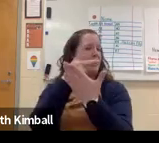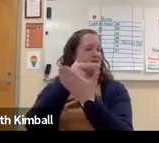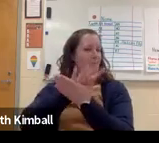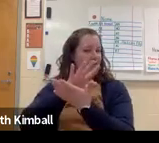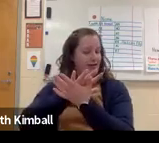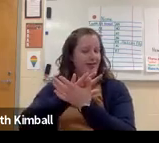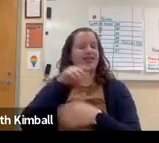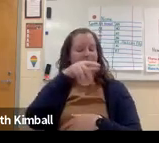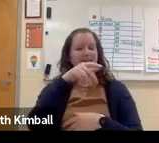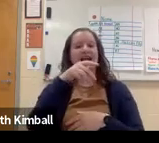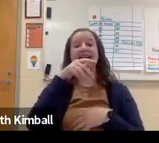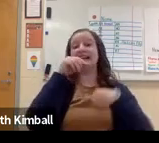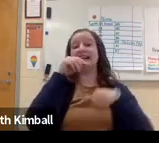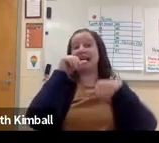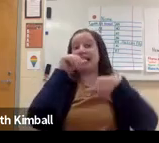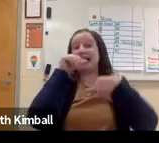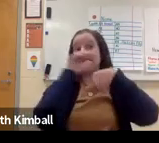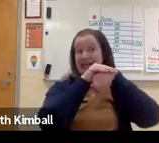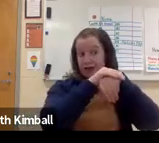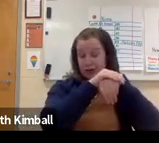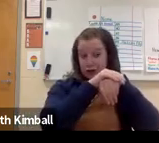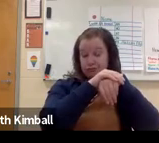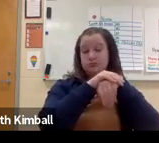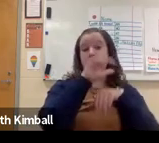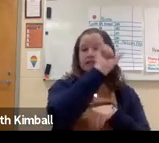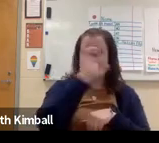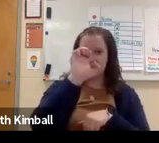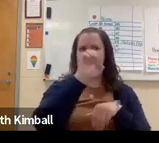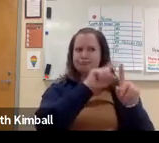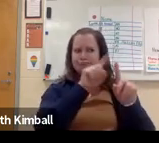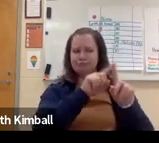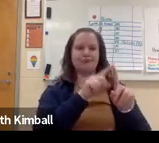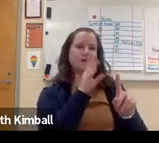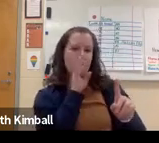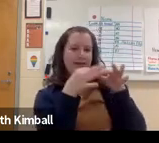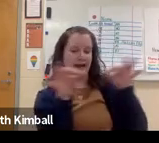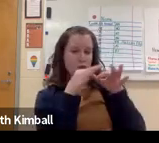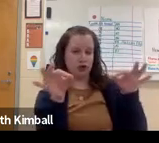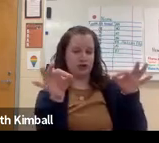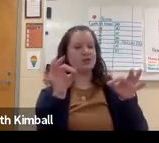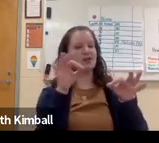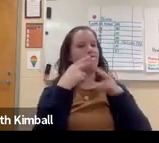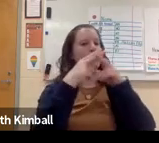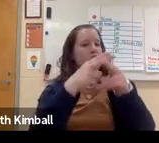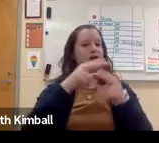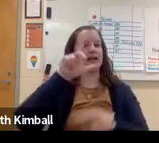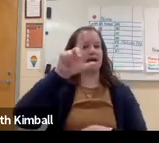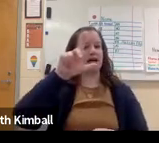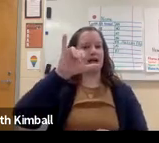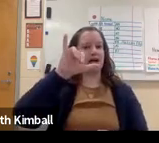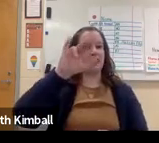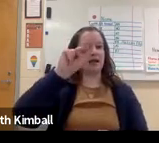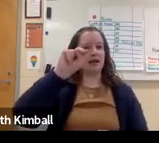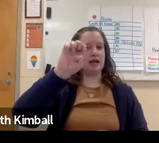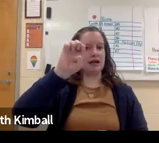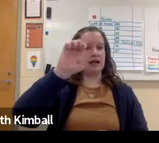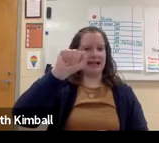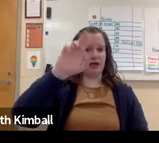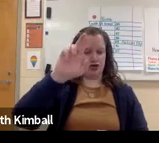I do remember from grad school, Signing Exact English or SEE,